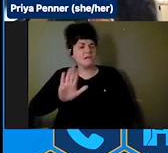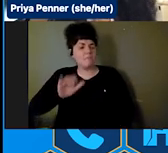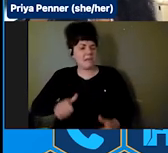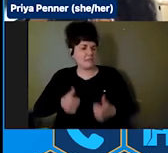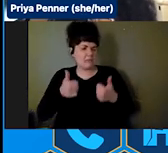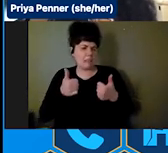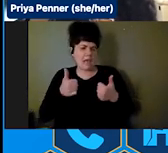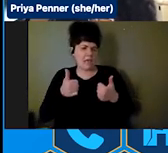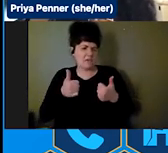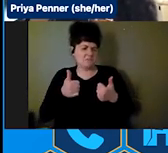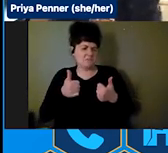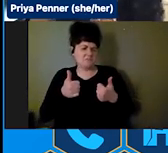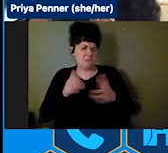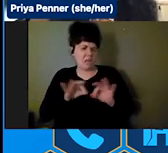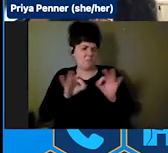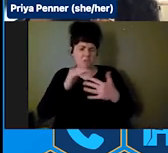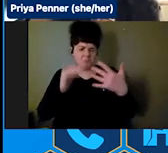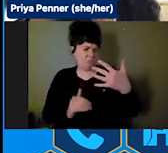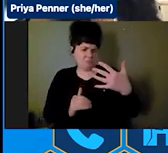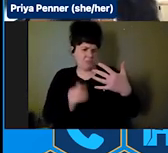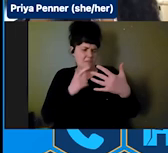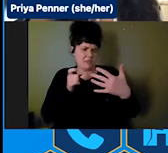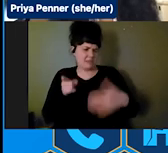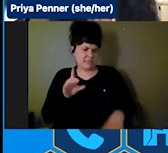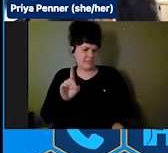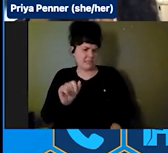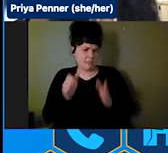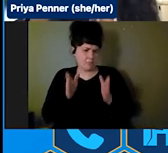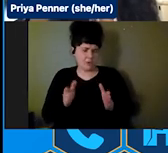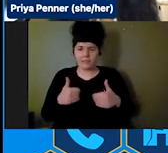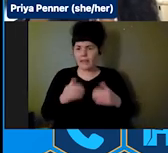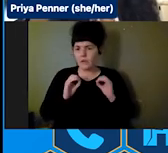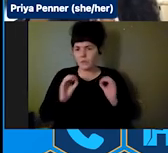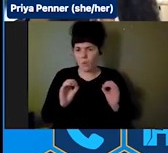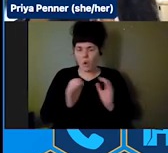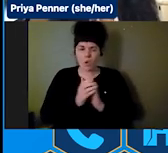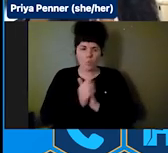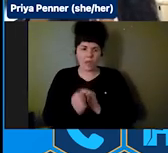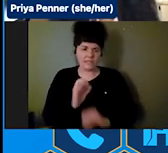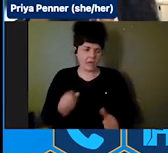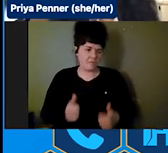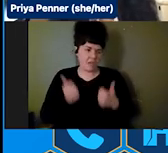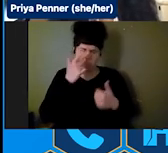he was disabled and had no quality of life as a Black